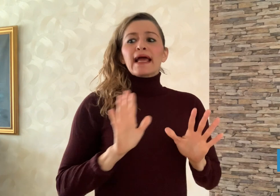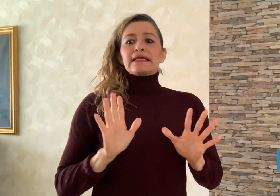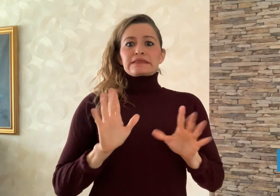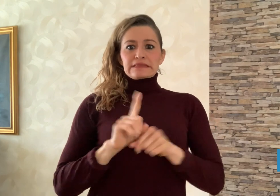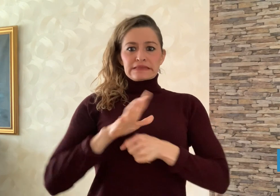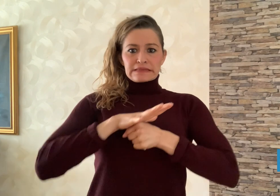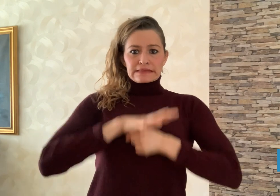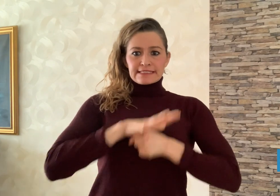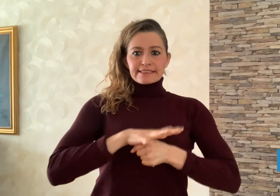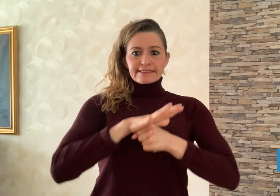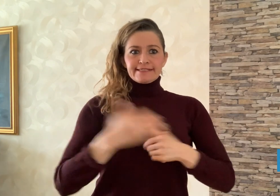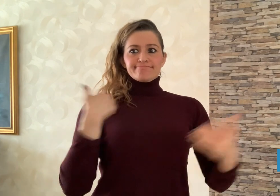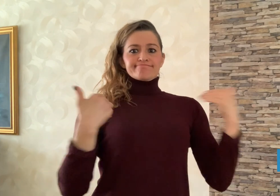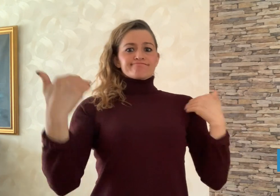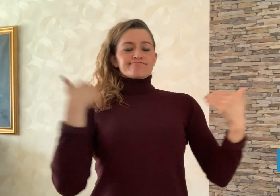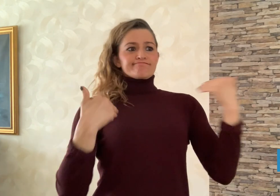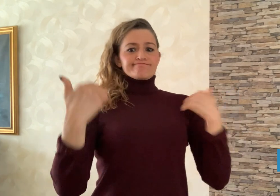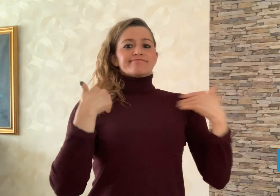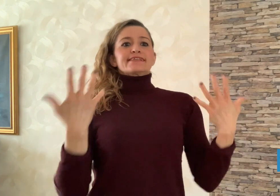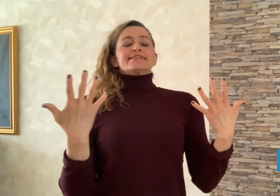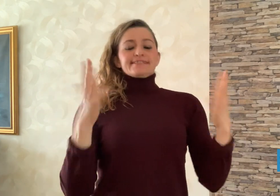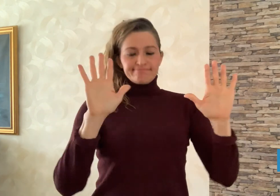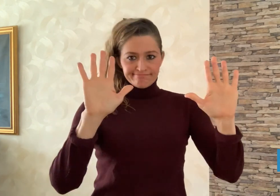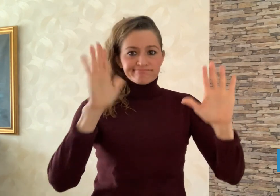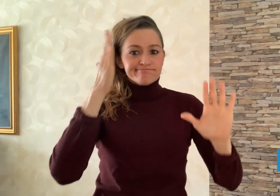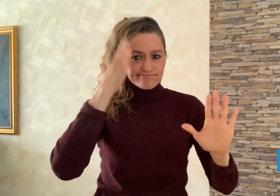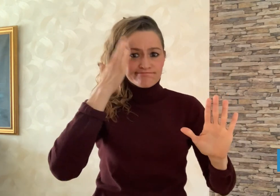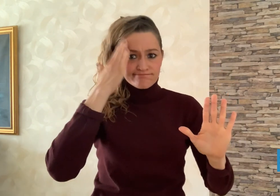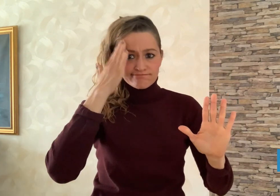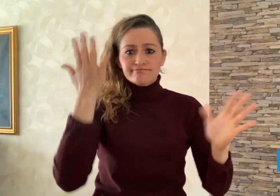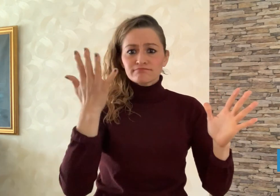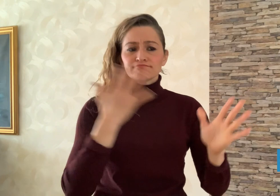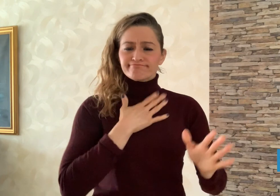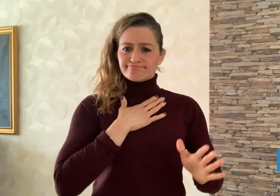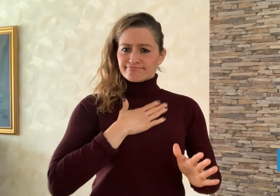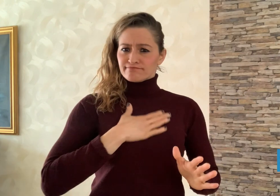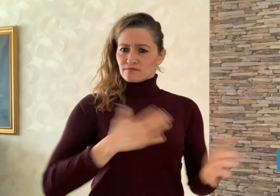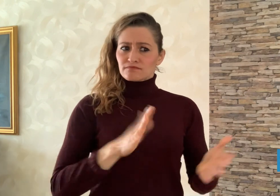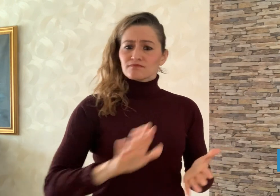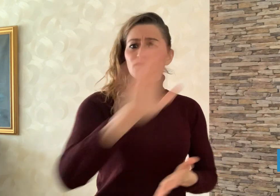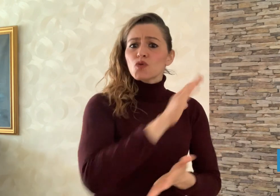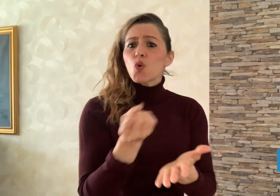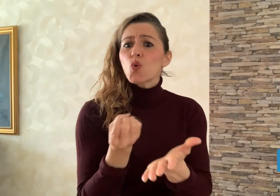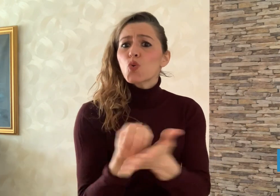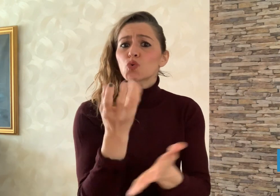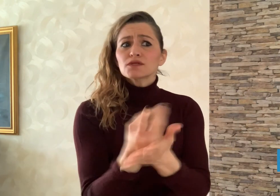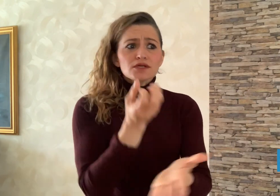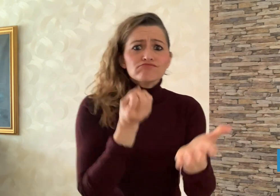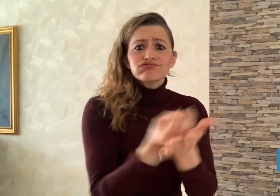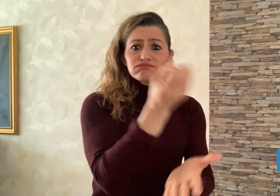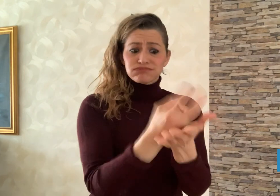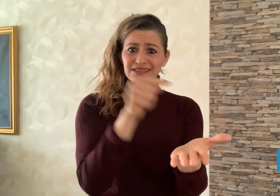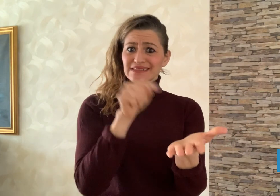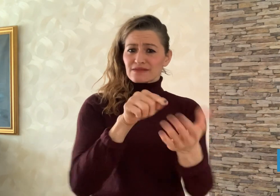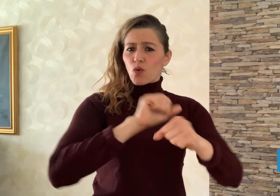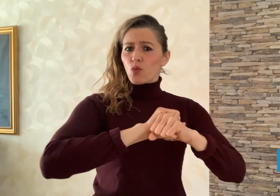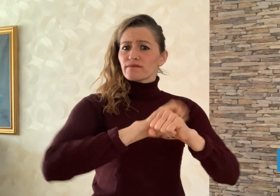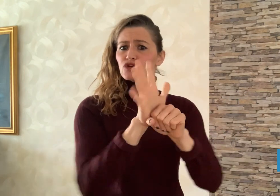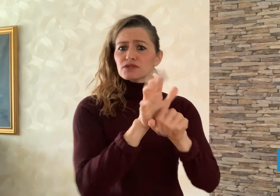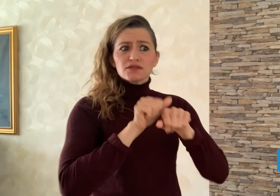have become more aware to incorporate sign language interpreters